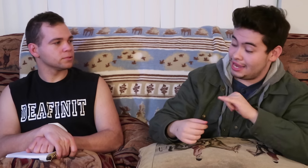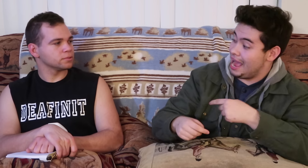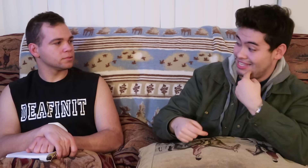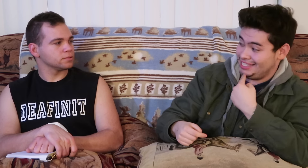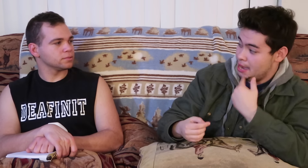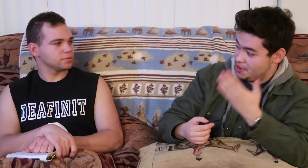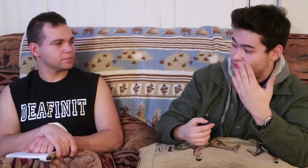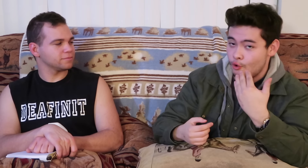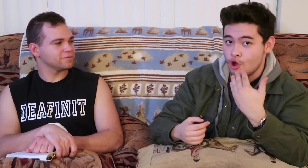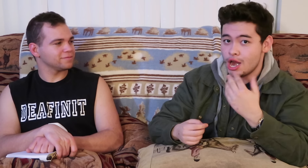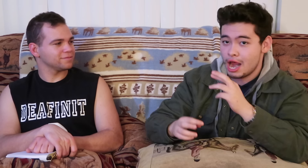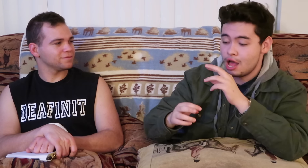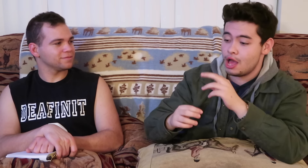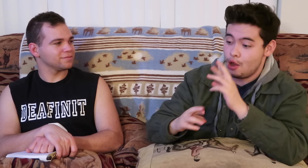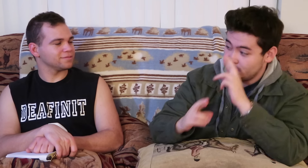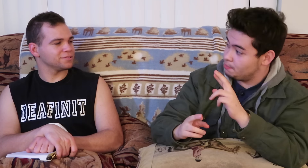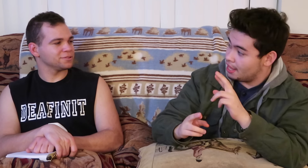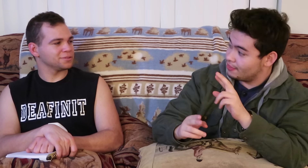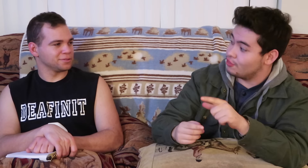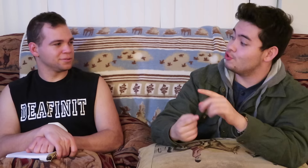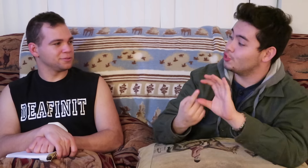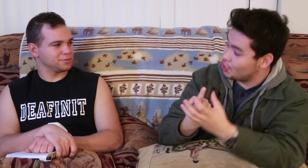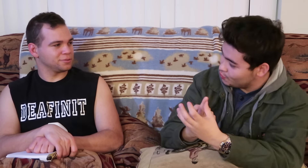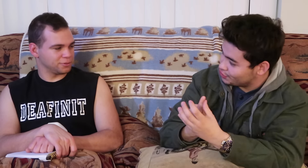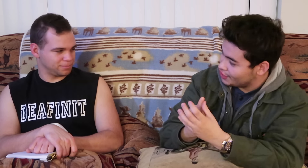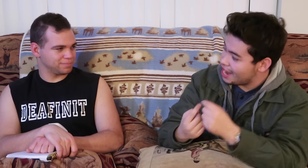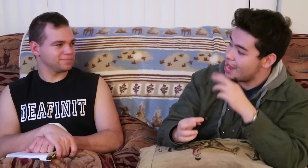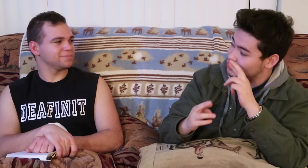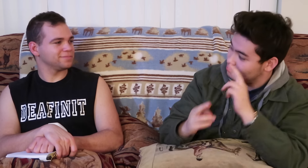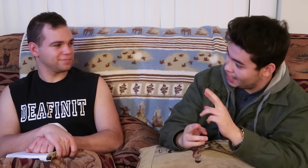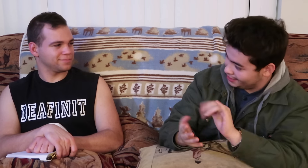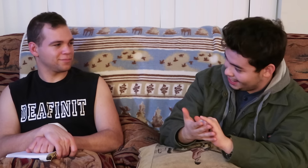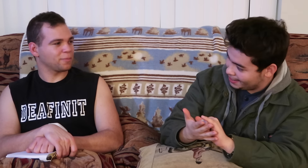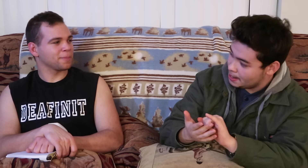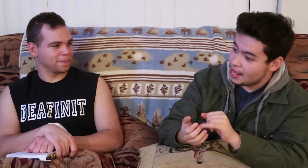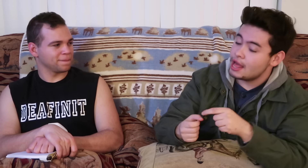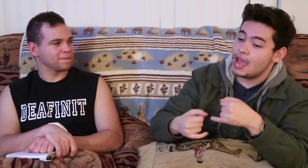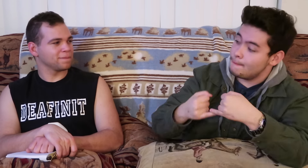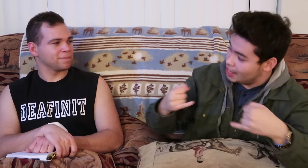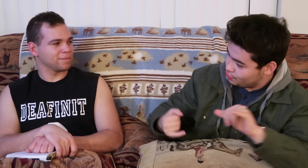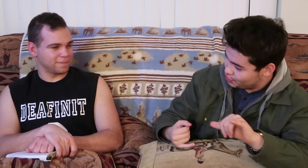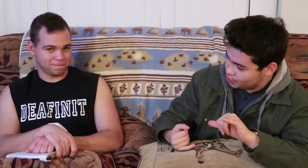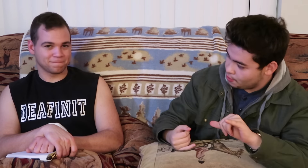like i said before, i respect that there's a culture and i respect that, and boundaries too